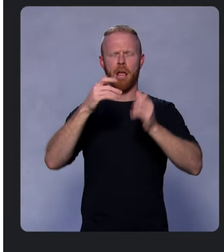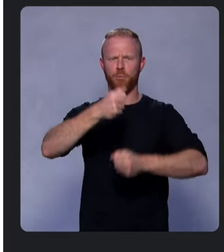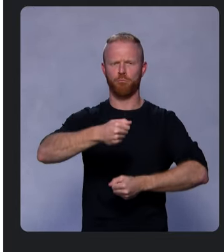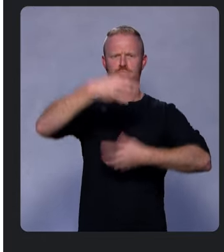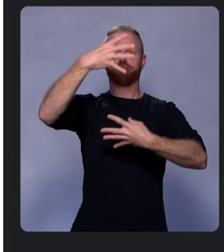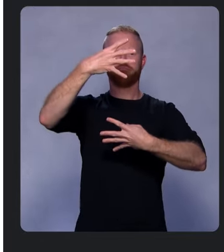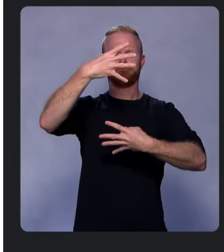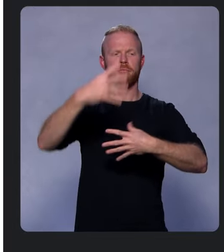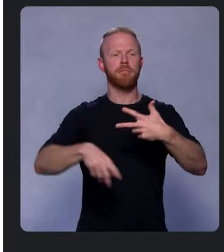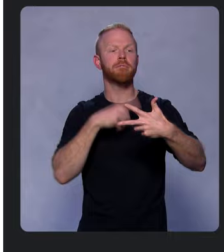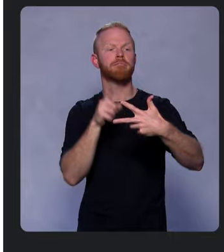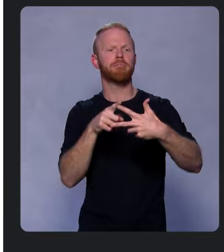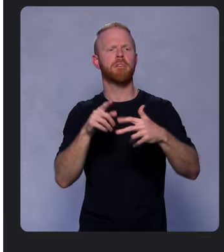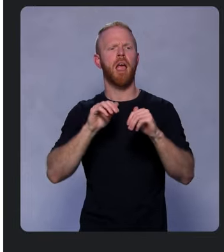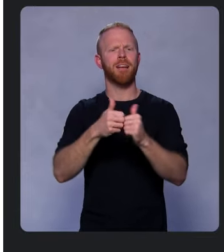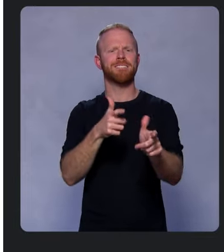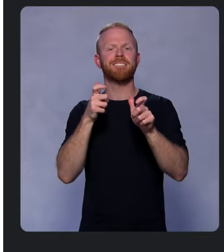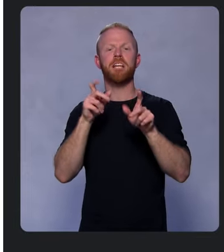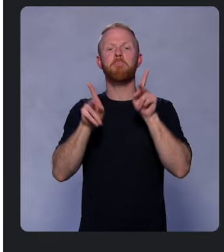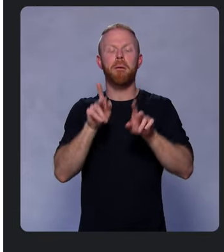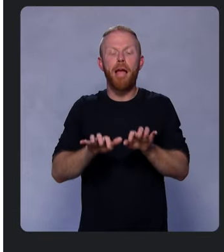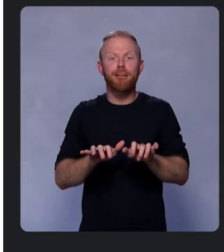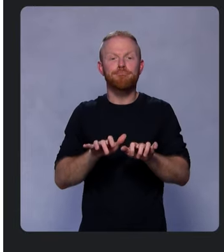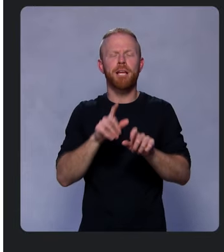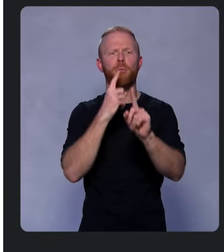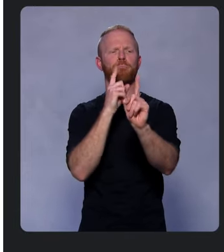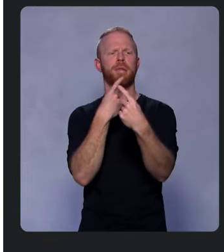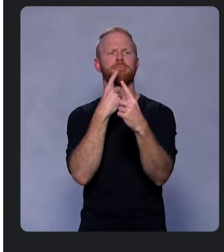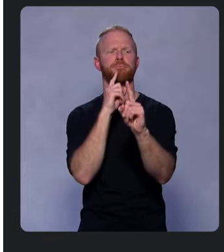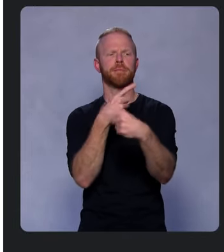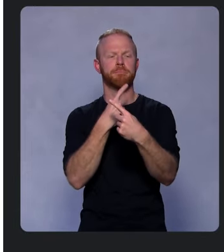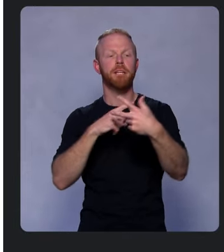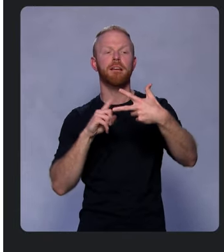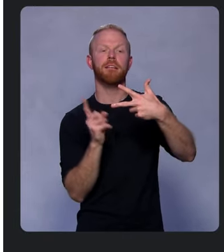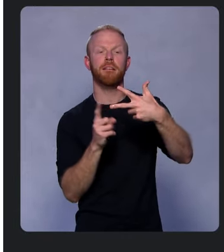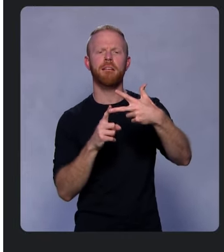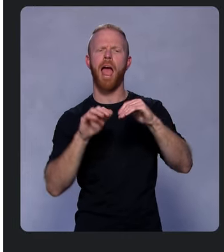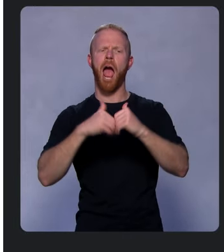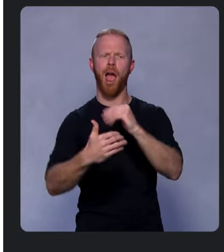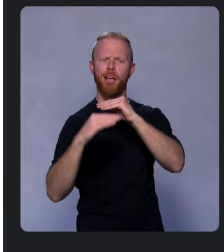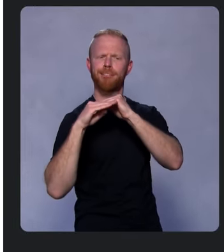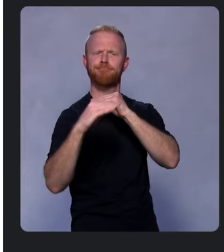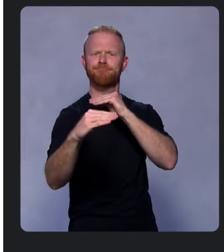how responsive a site is to user input, and how stable a site is as a user reads it.